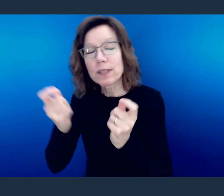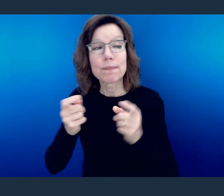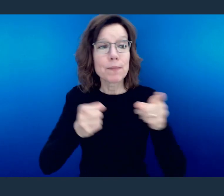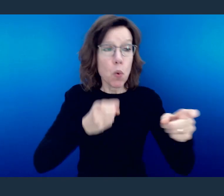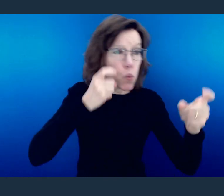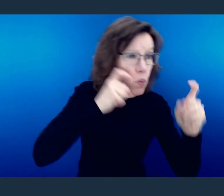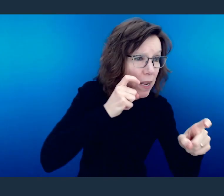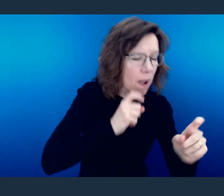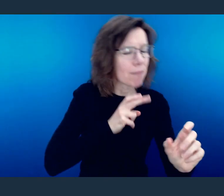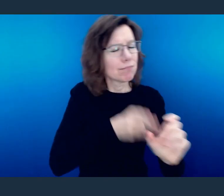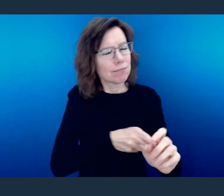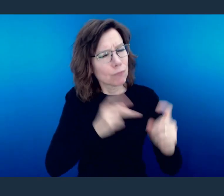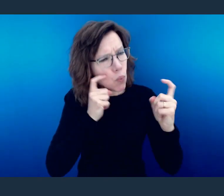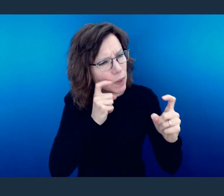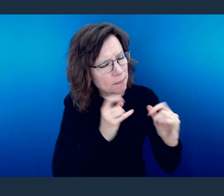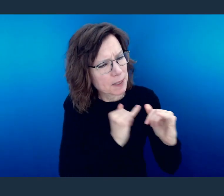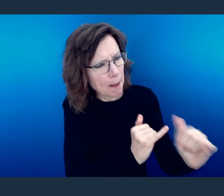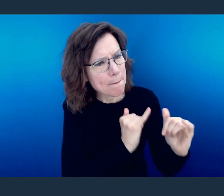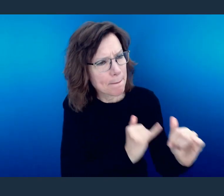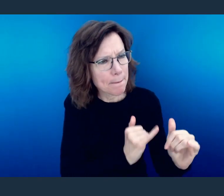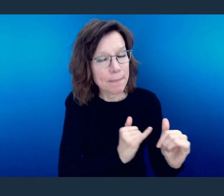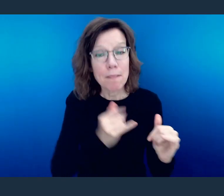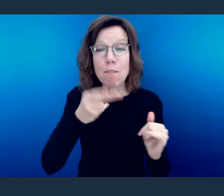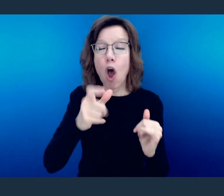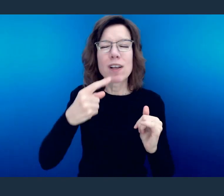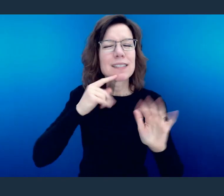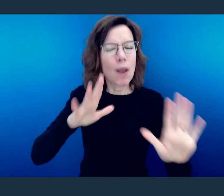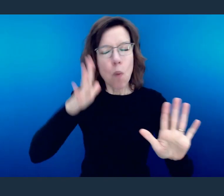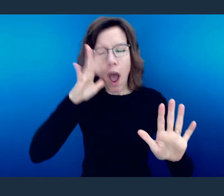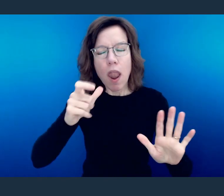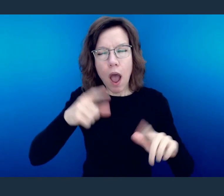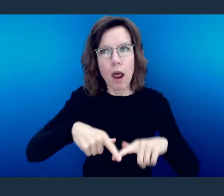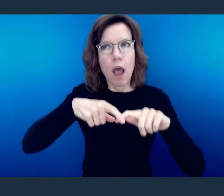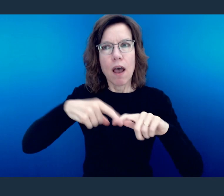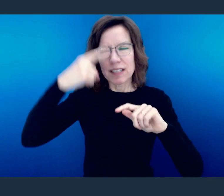What he's saying is take a minute to think about someone else and respond.